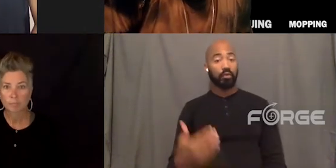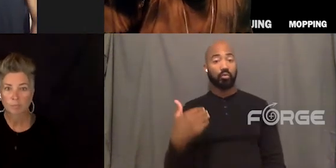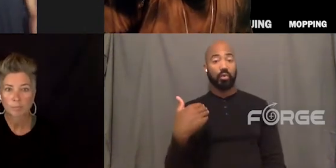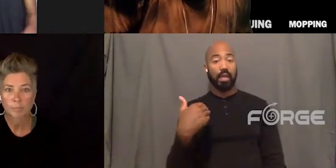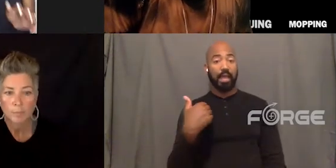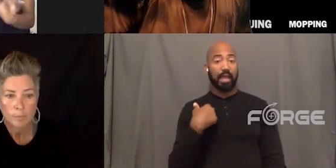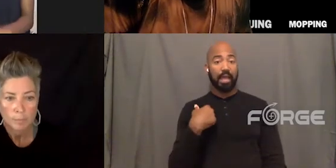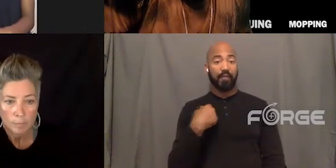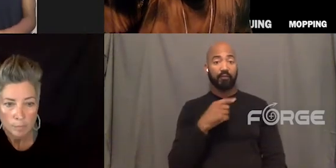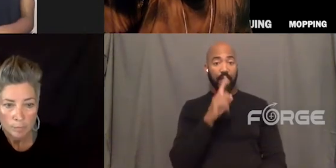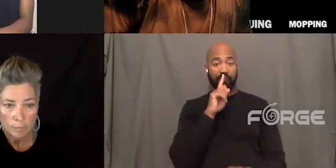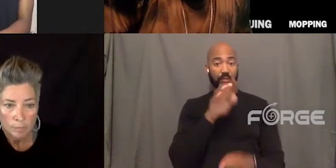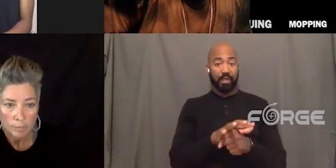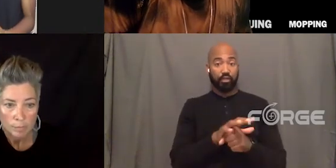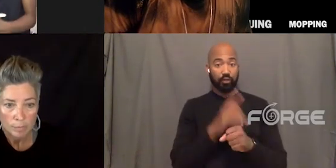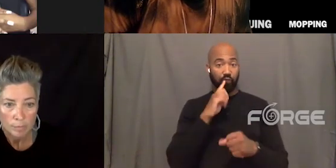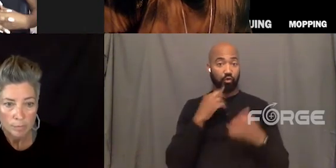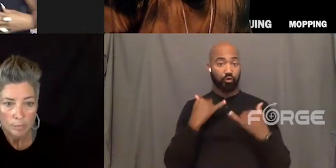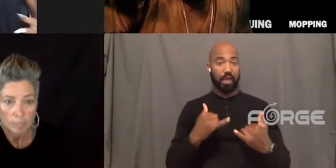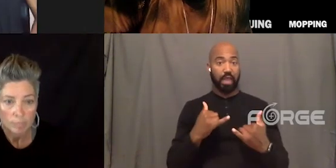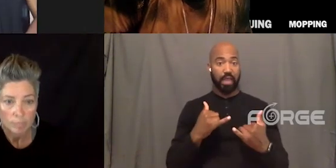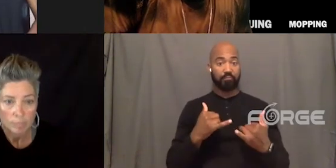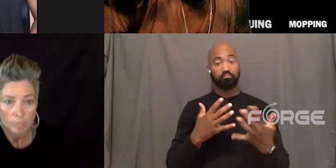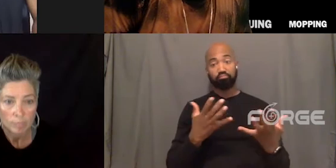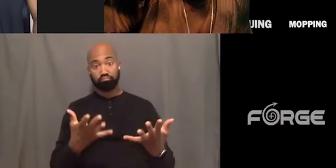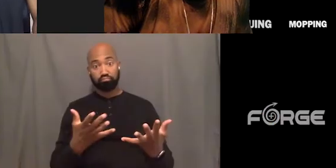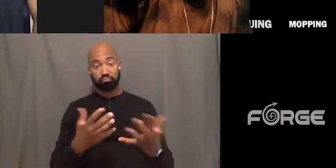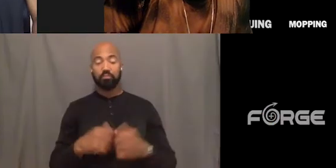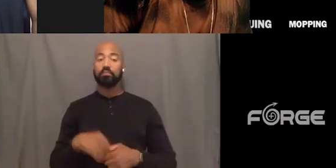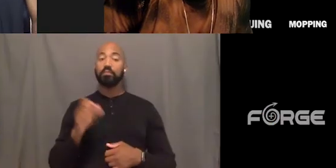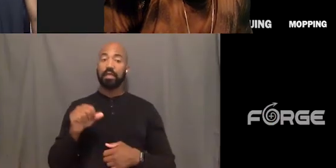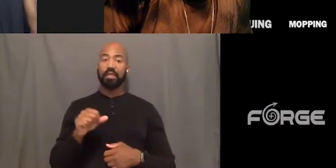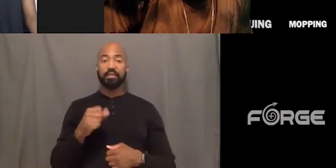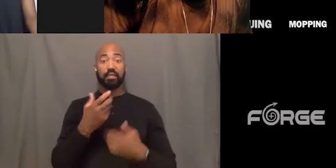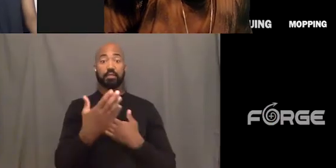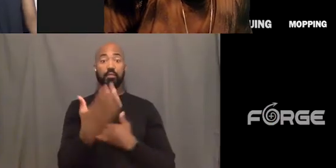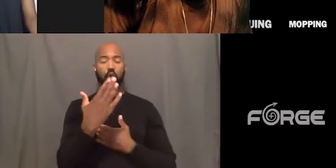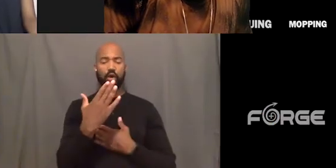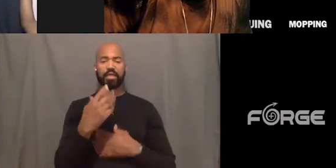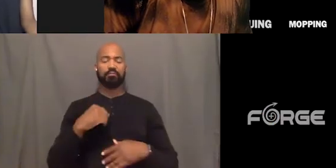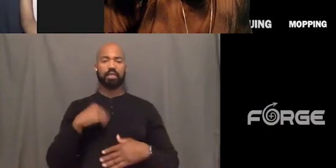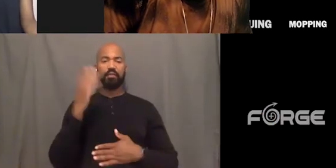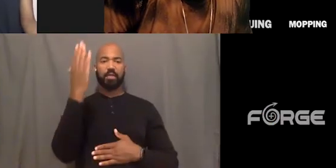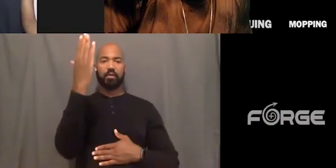My affirmation today, I actually said in the mirror today. I was like, today I would be powerful.